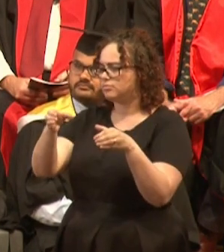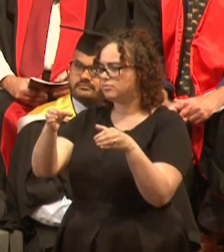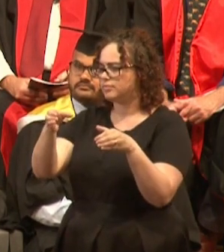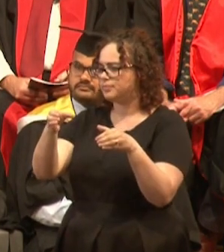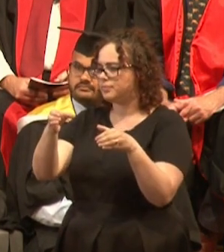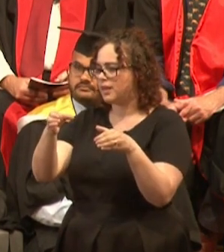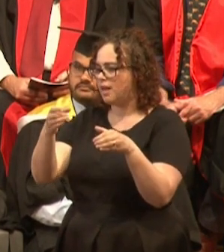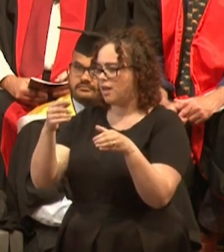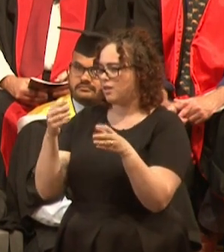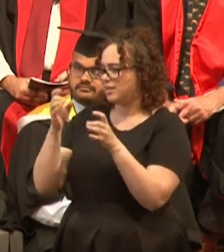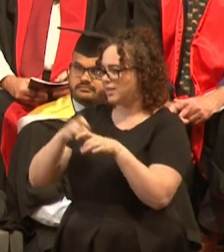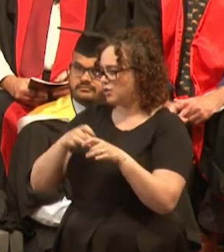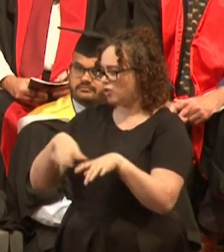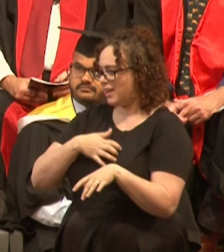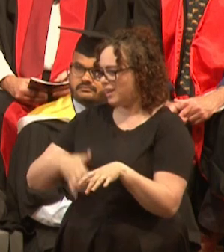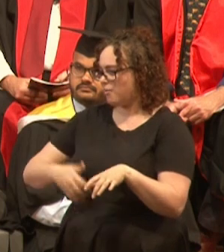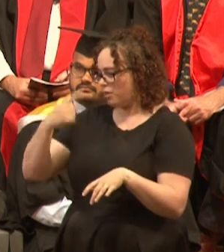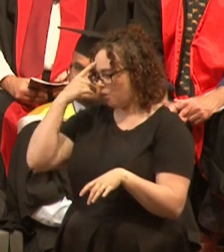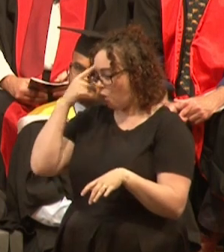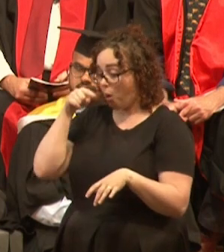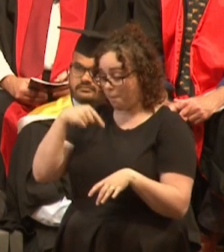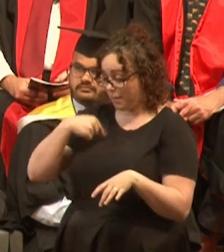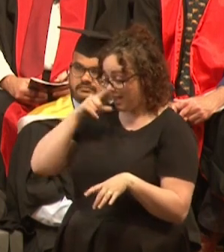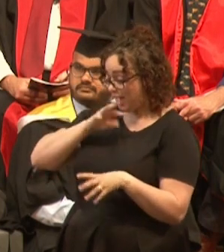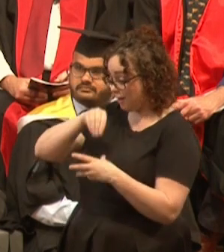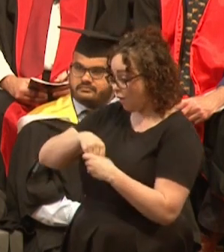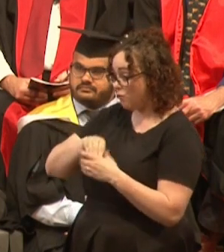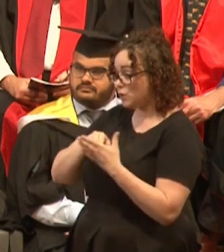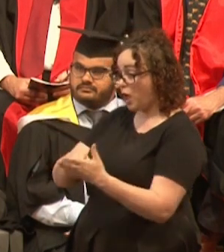I was responsible enough to be able to monitor the health of the Great Barrier Reef day in, day out.